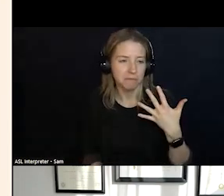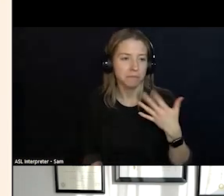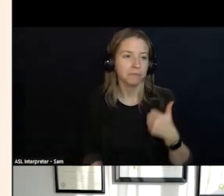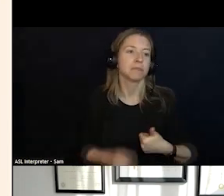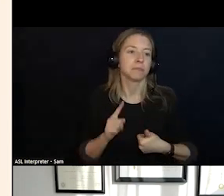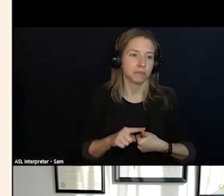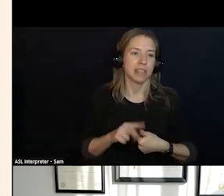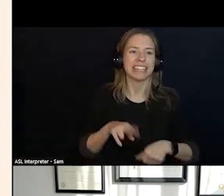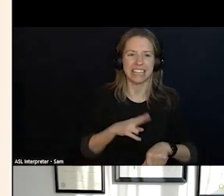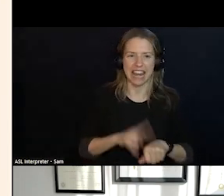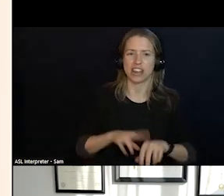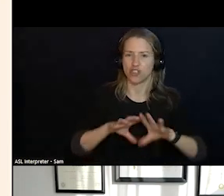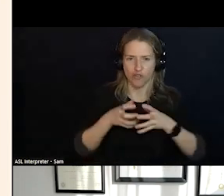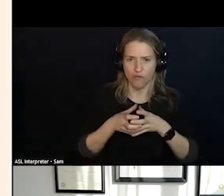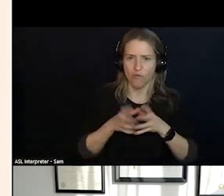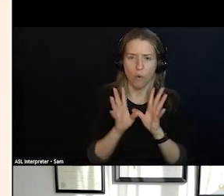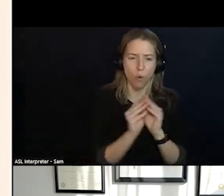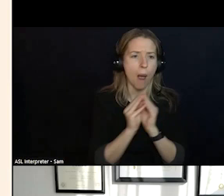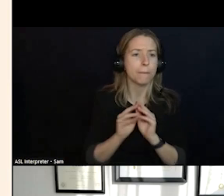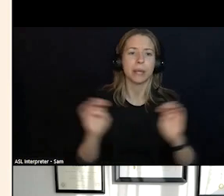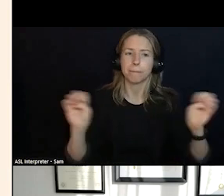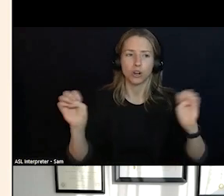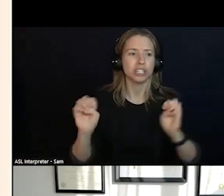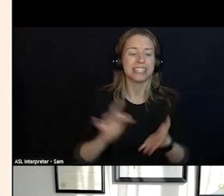TWO IS ESTABLISH AN ASSOCIATION FOR TRAUMA. THREE IS ORGANIZE